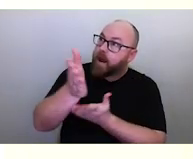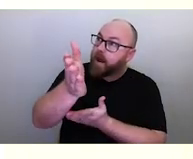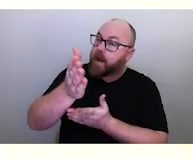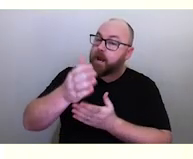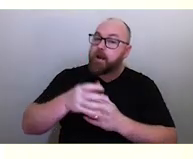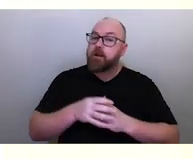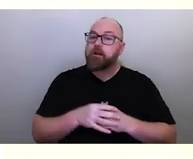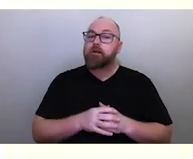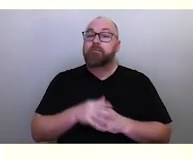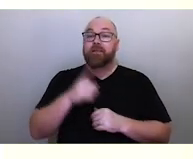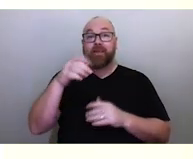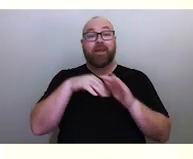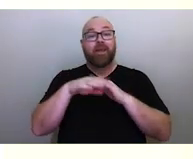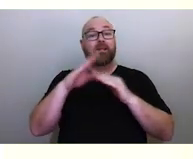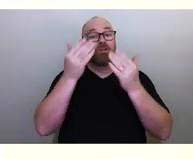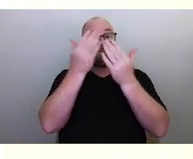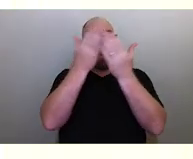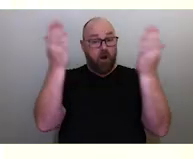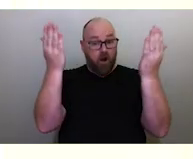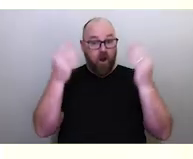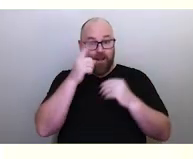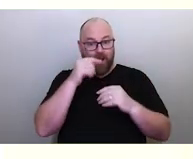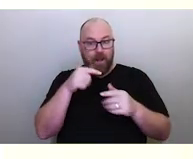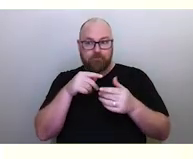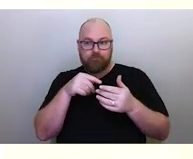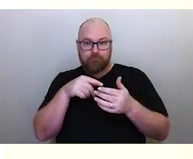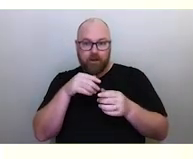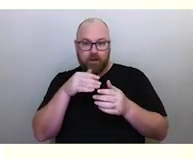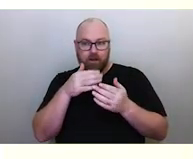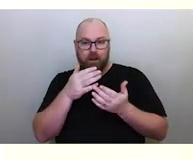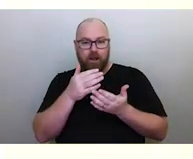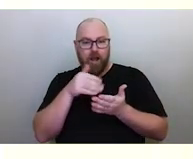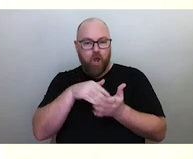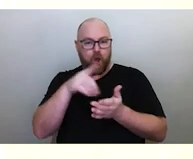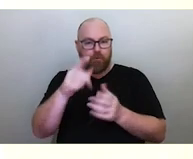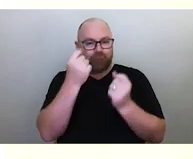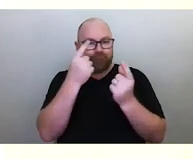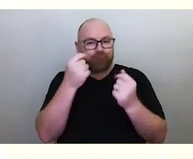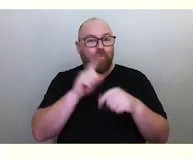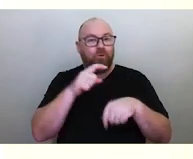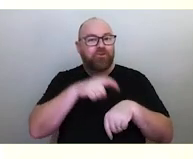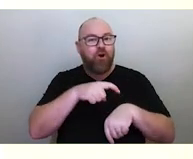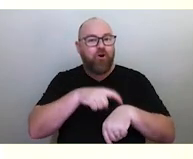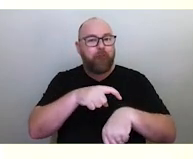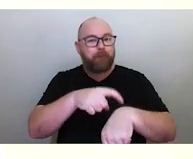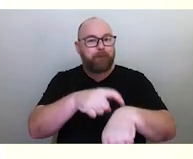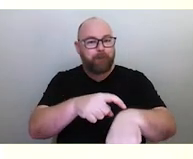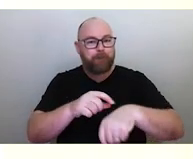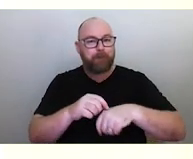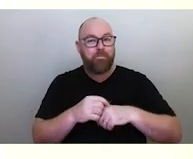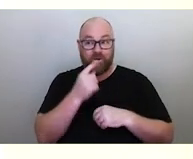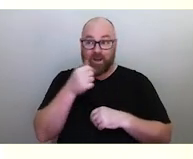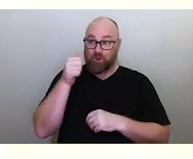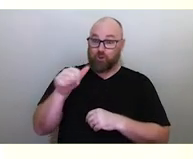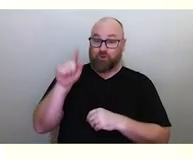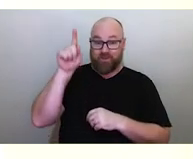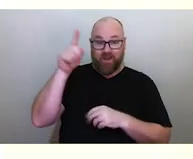being a long, linear constellation can help you keep track of time. So you can use this constellation for time and for space.